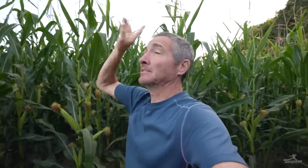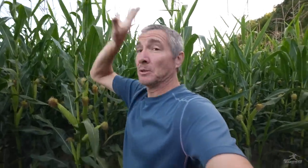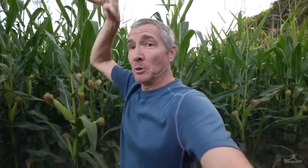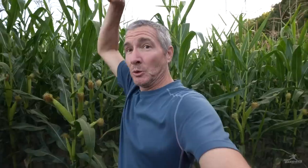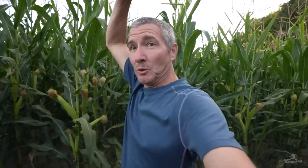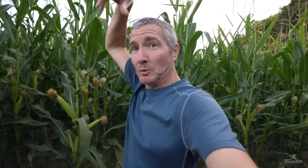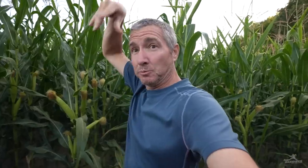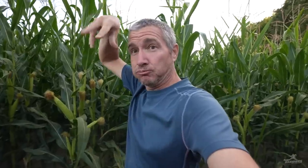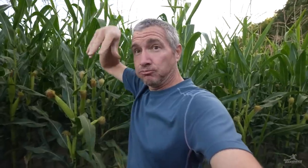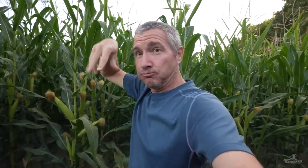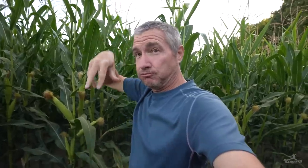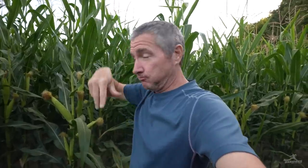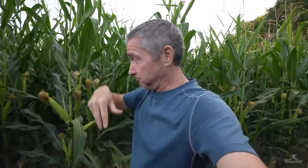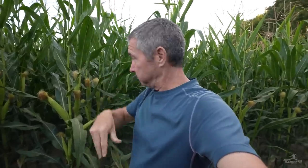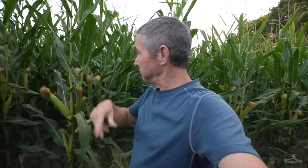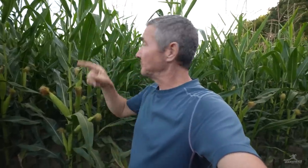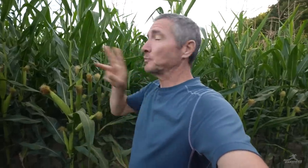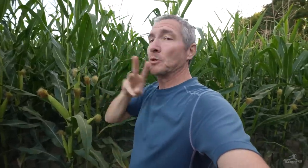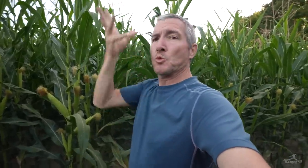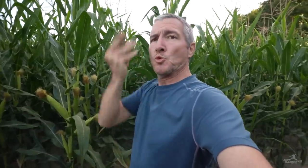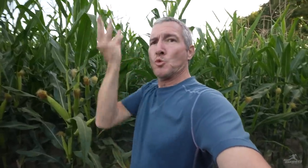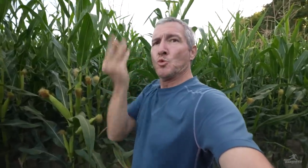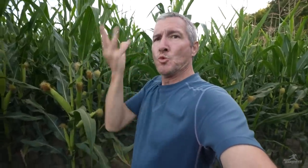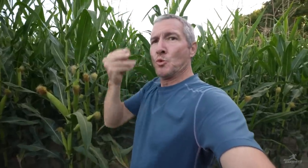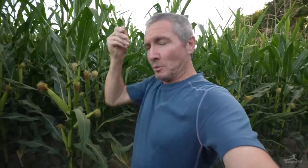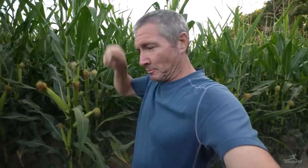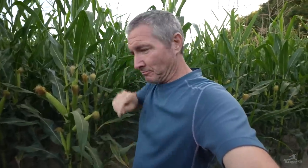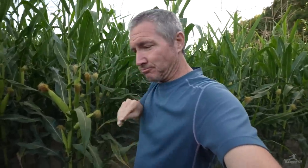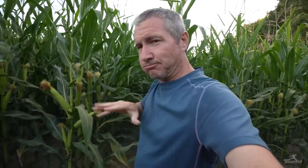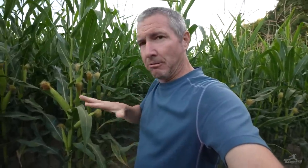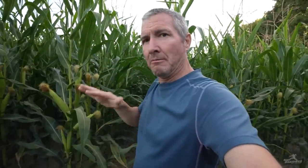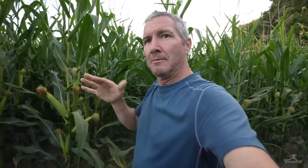The hair on top of the corn absorbs water